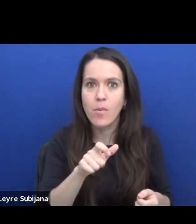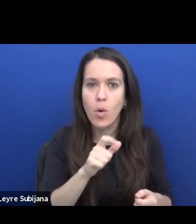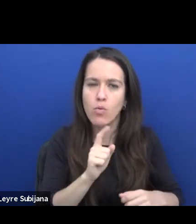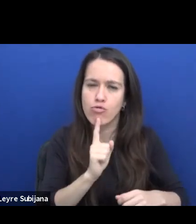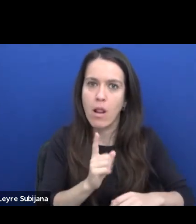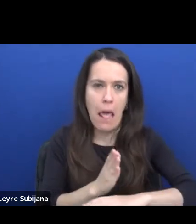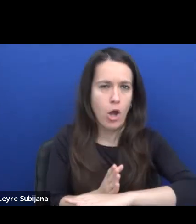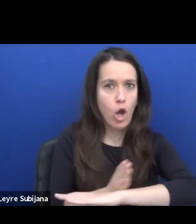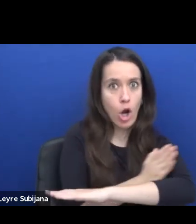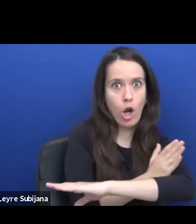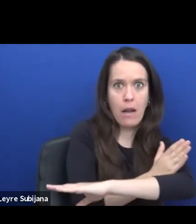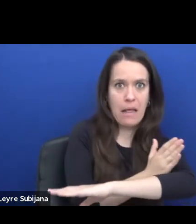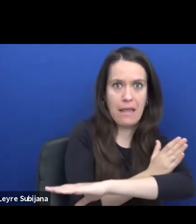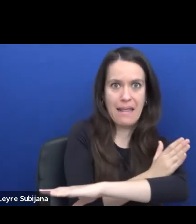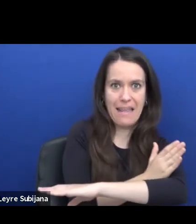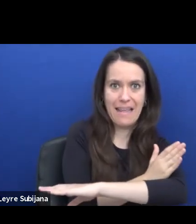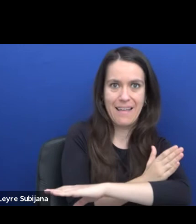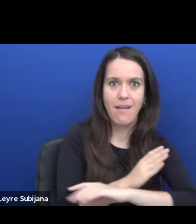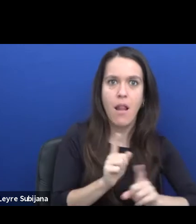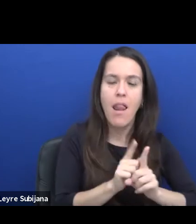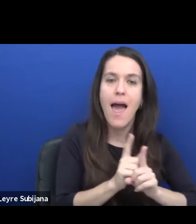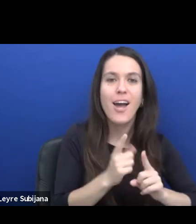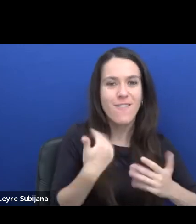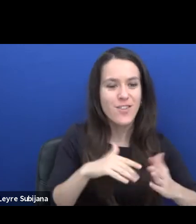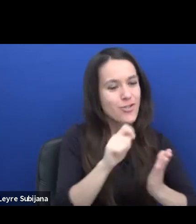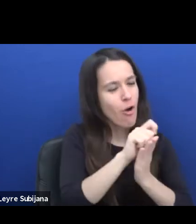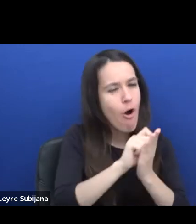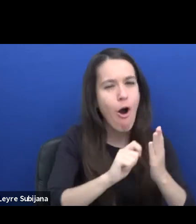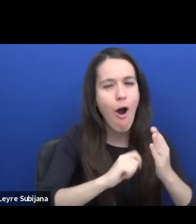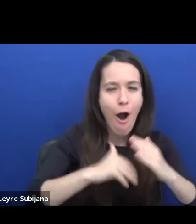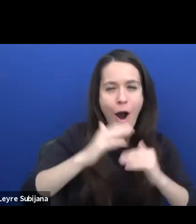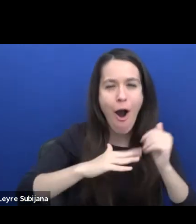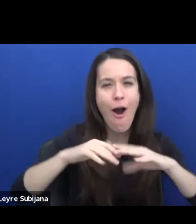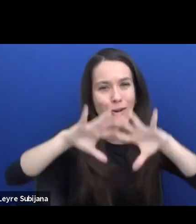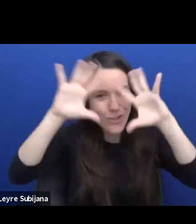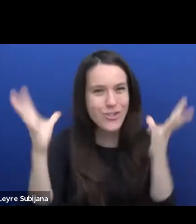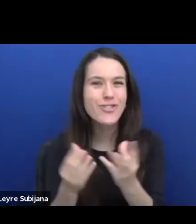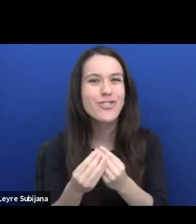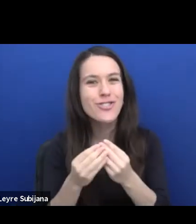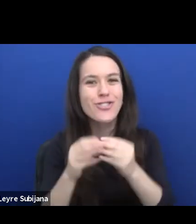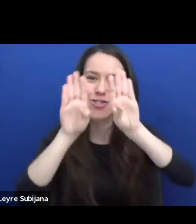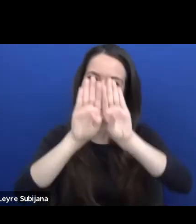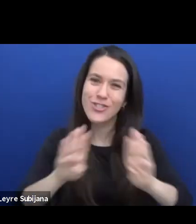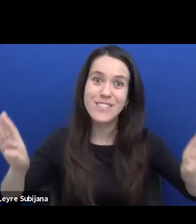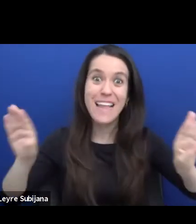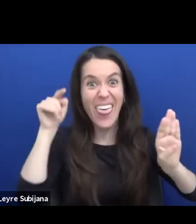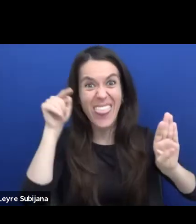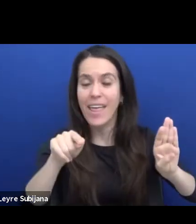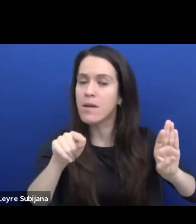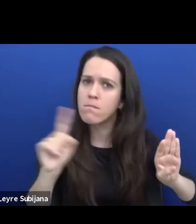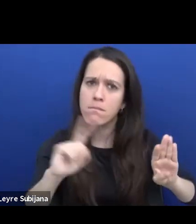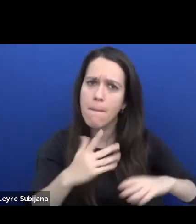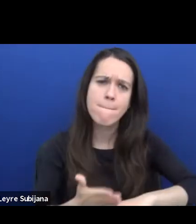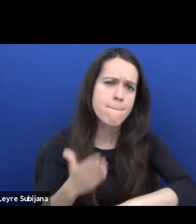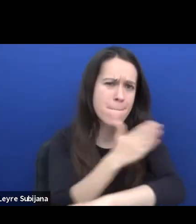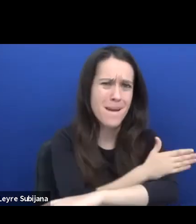I didn't have the whole thing set. I just have, I don't know, the first quarter or something.